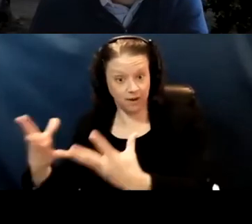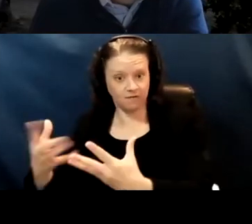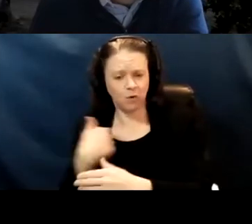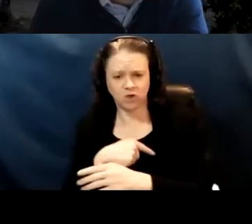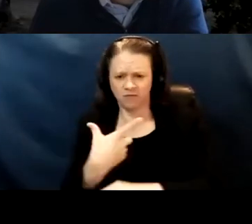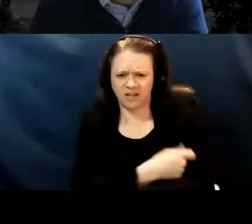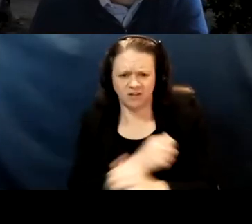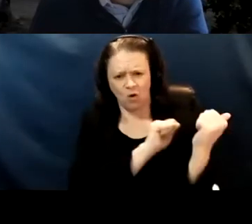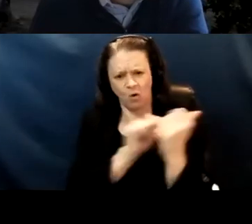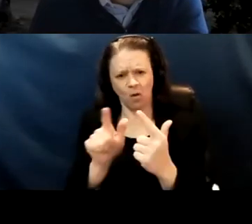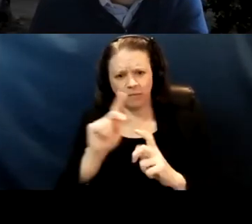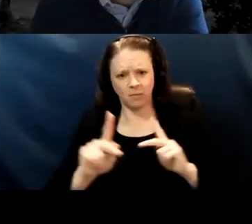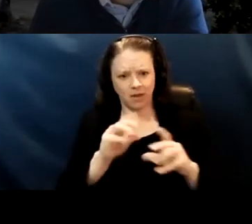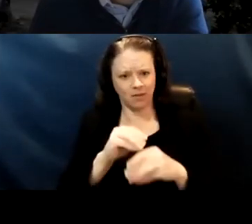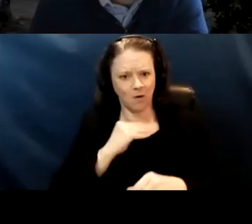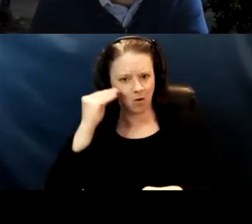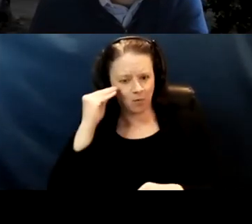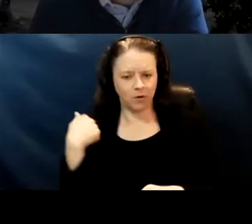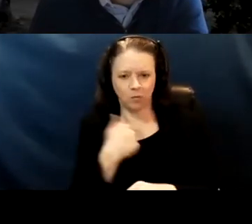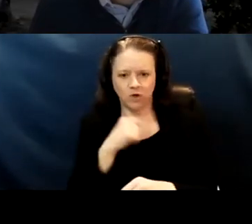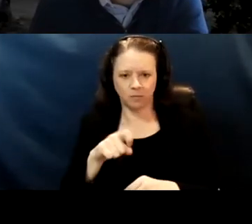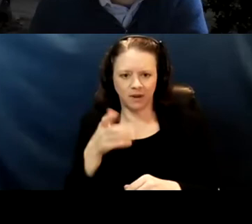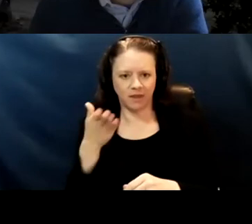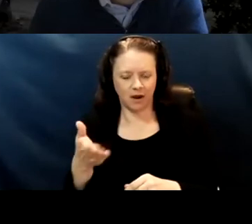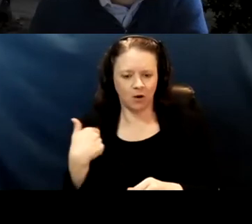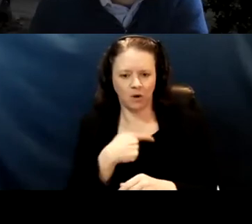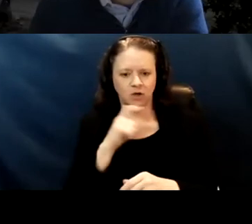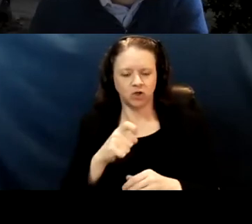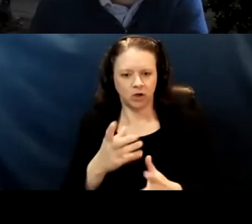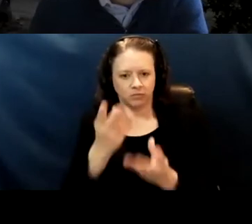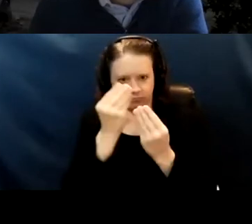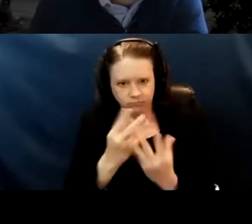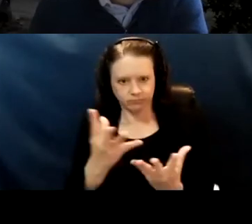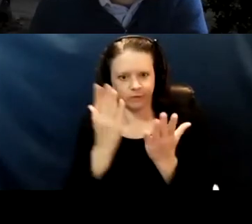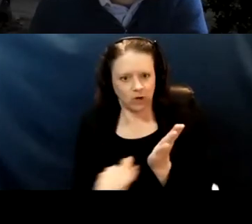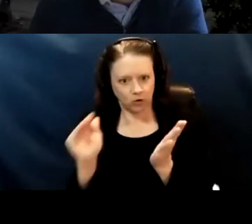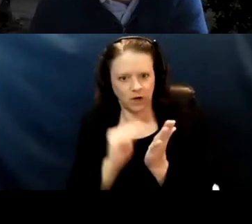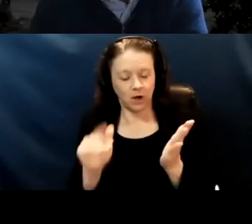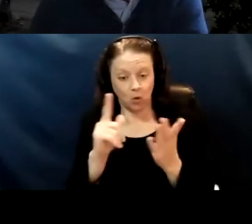have our voices just reiterate what we did through the adult and aging process